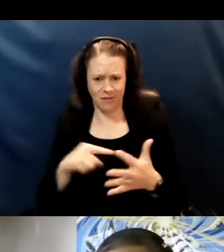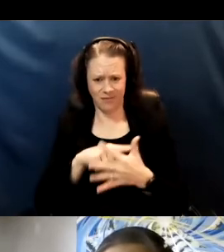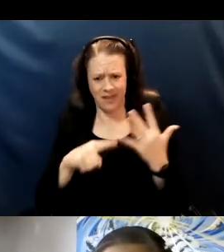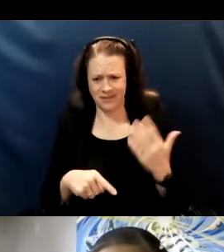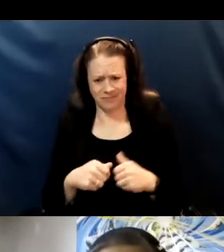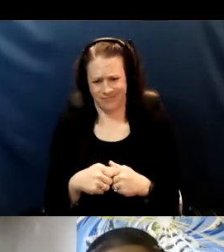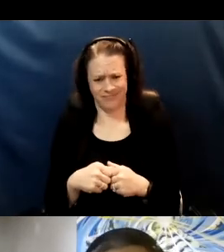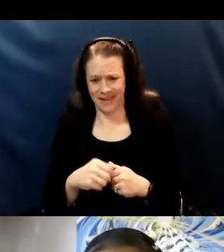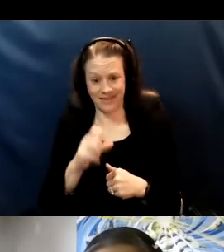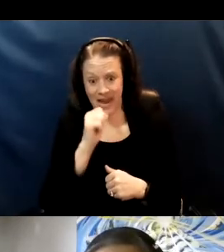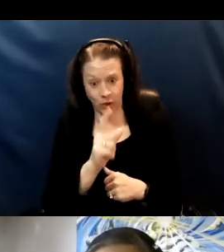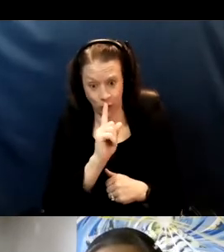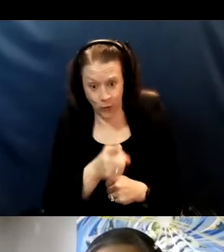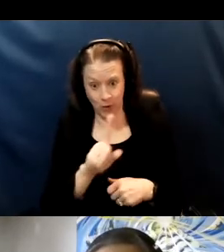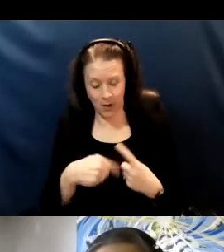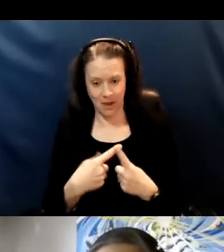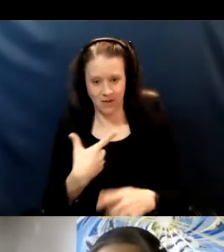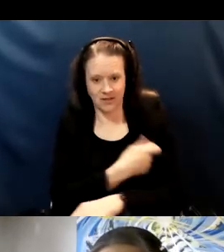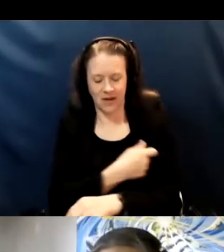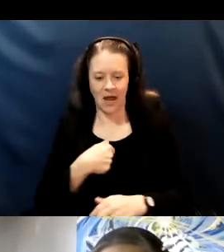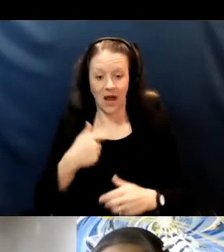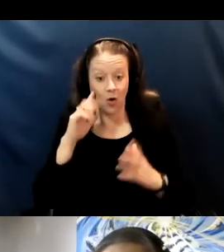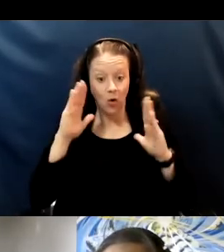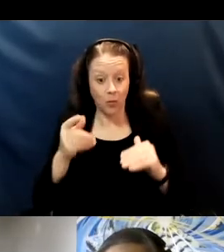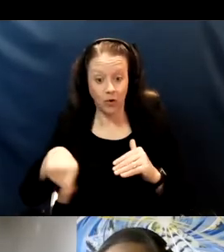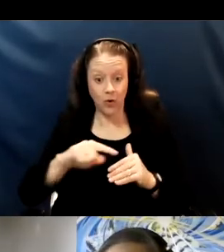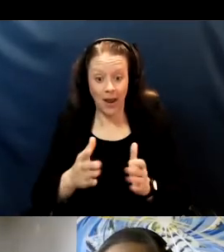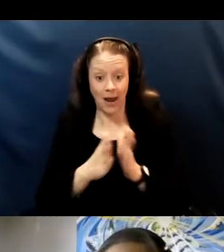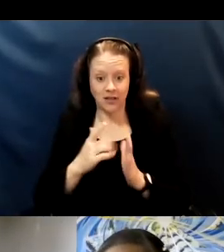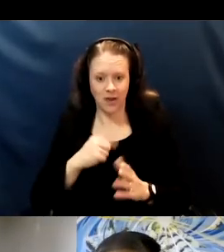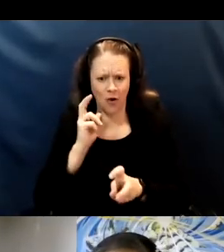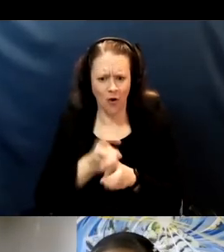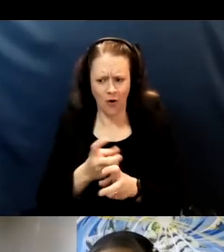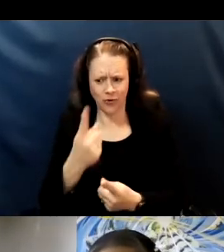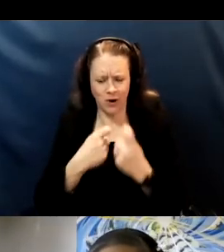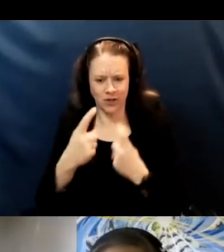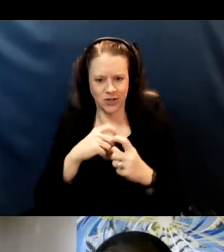I hope you ask me some really hard questions in the Q&A part, that's coming up